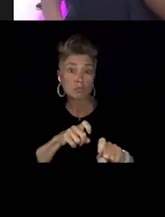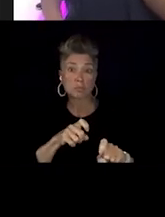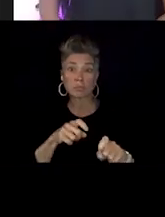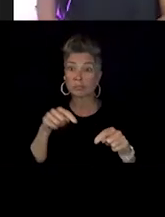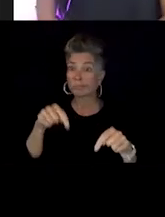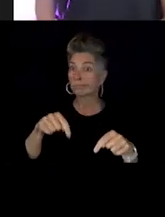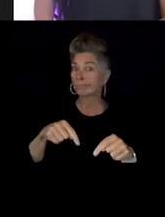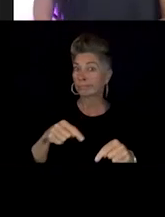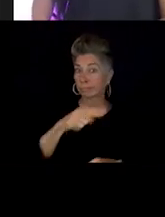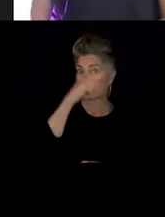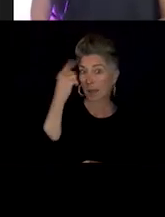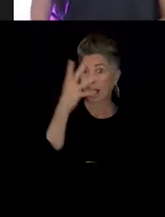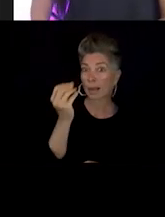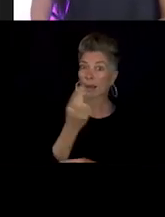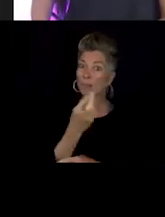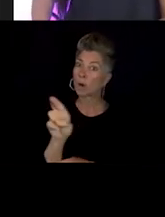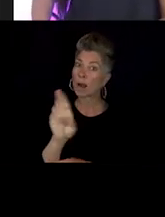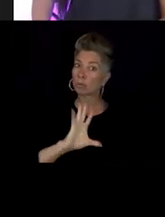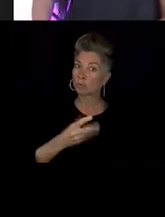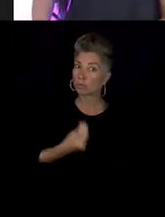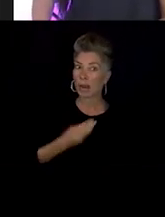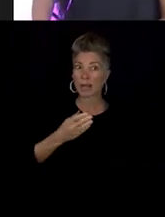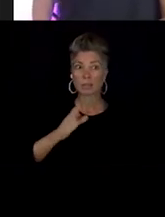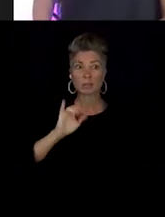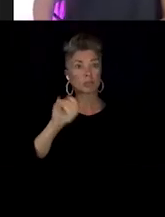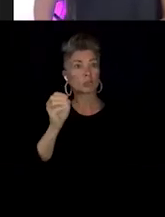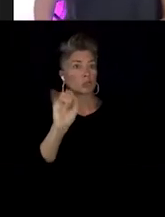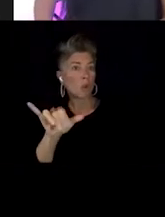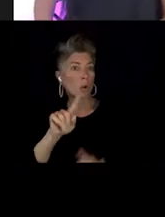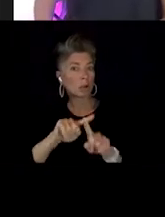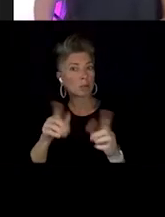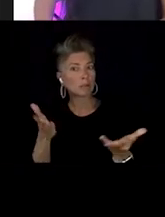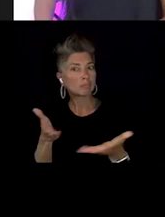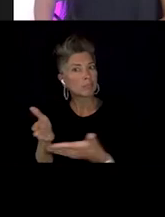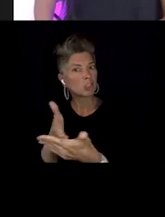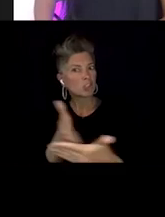But obviously we're all in a shared space together to learn and be in joy with each other, so...